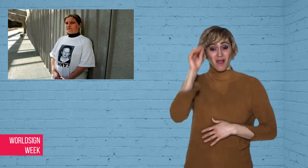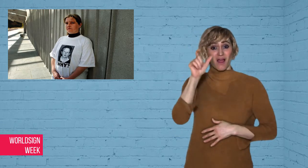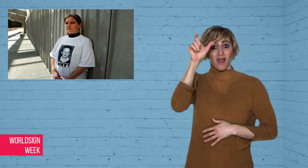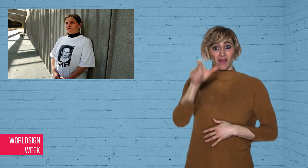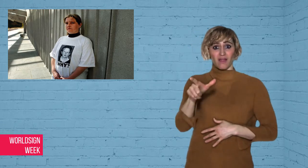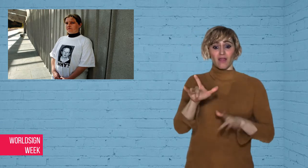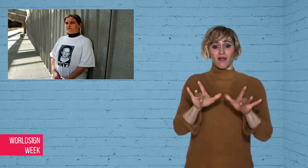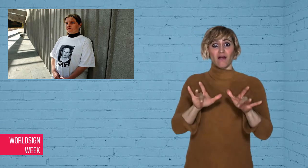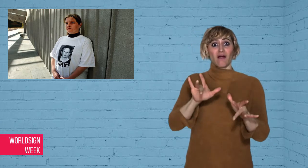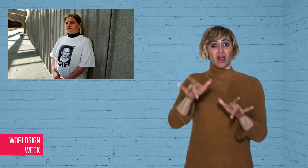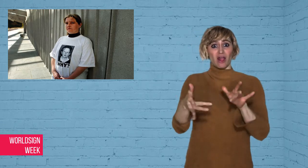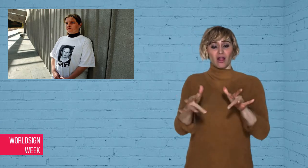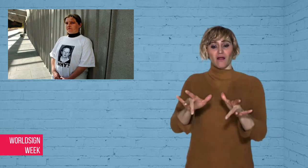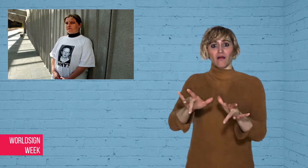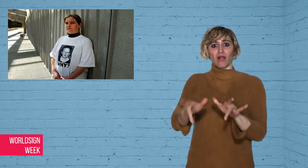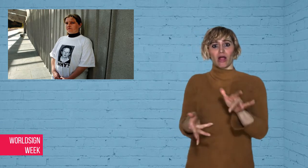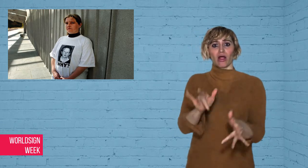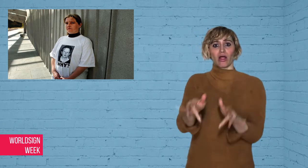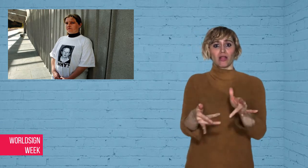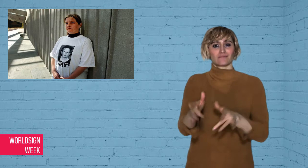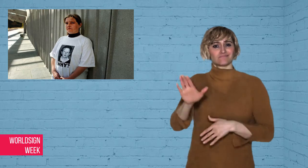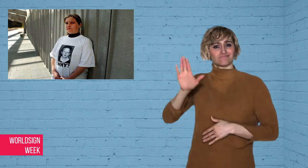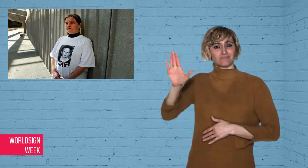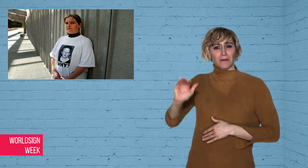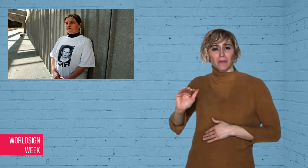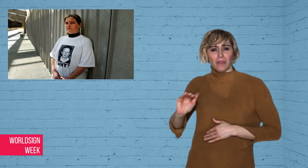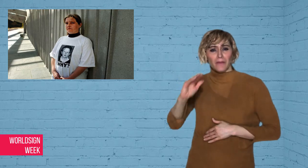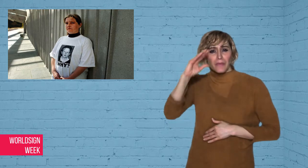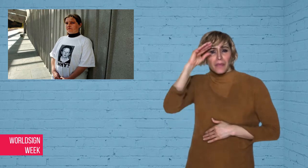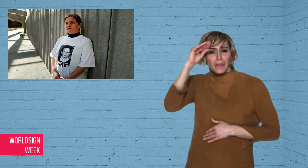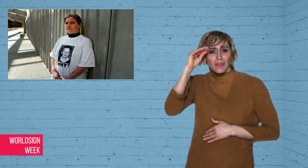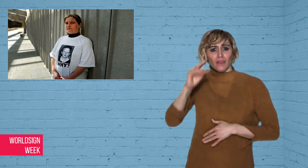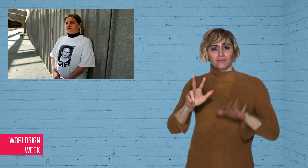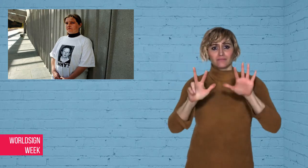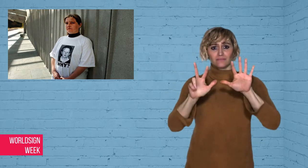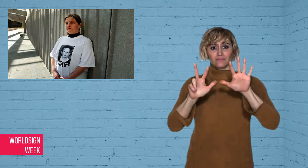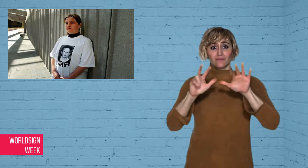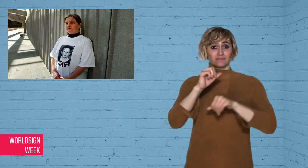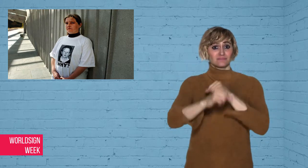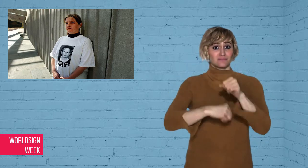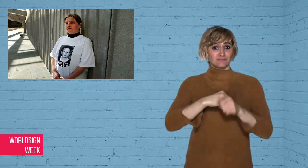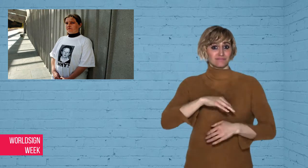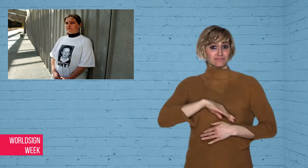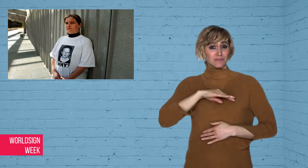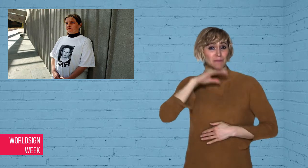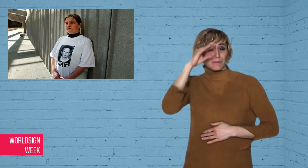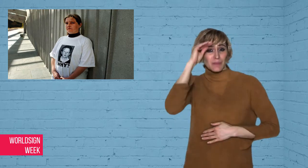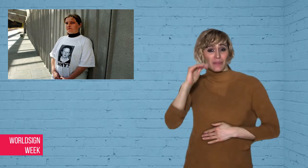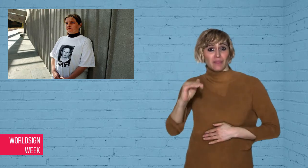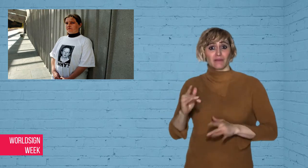year-old son Mark, who was killed by a